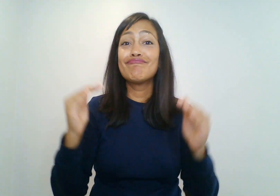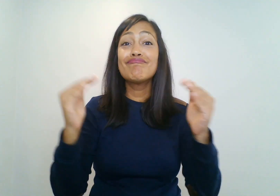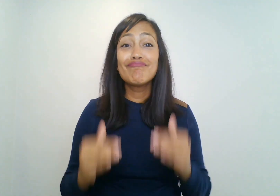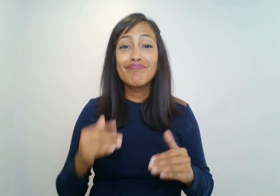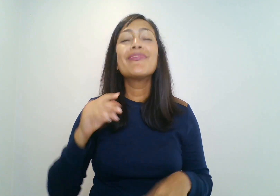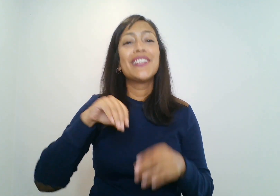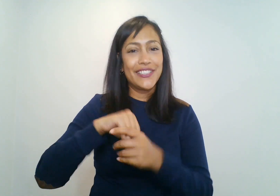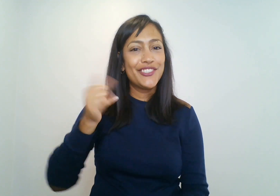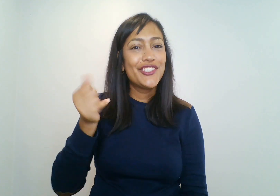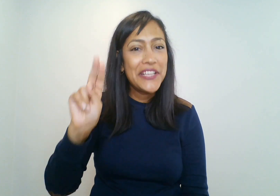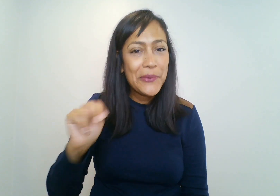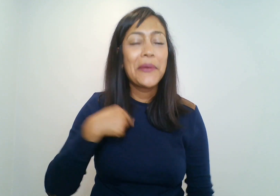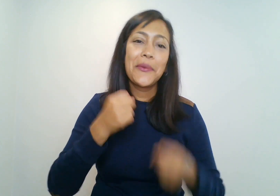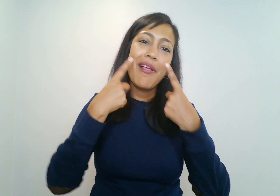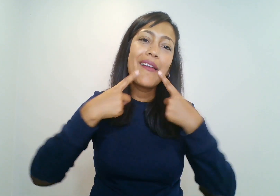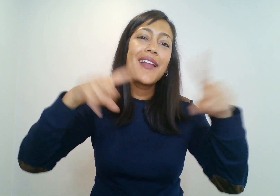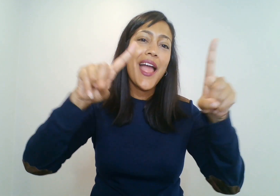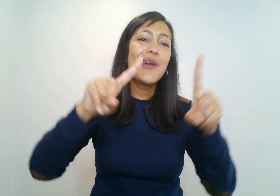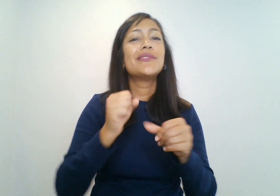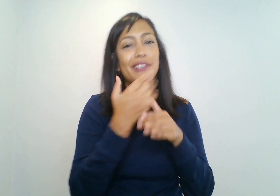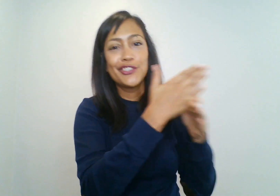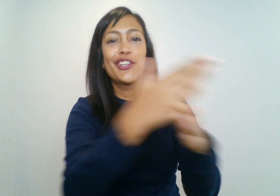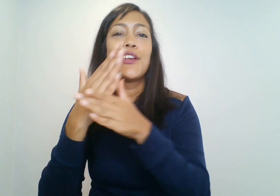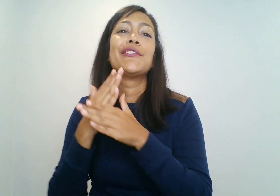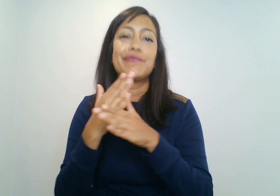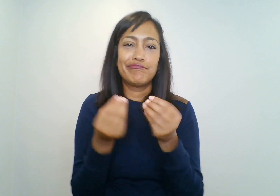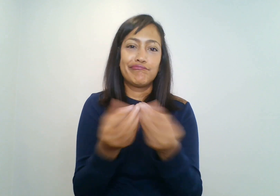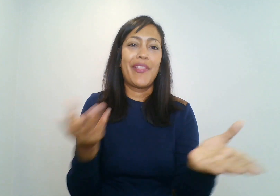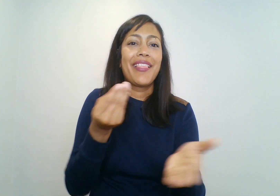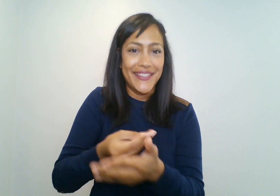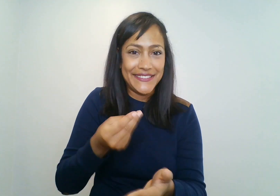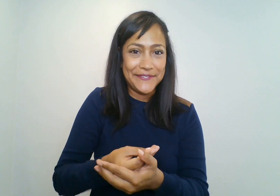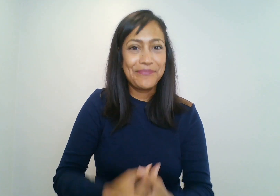Funding and announcement will be made in January 2022.